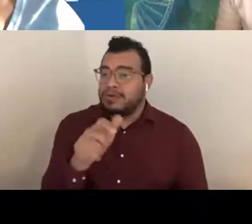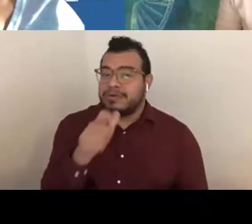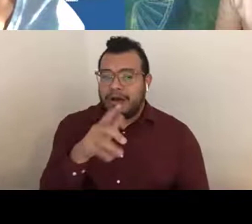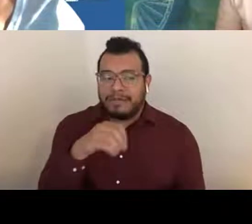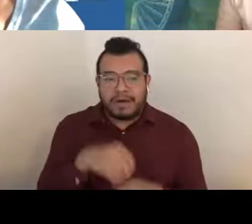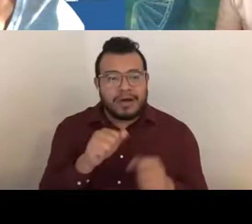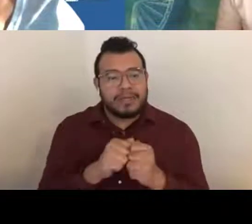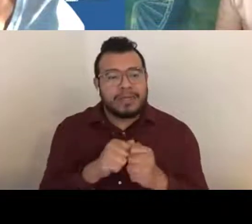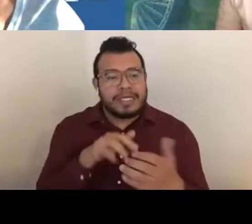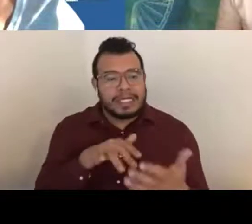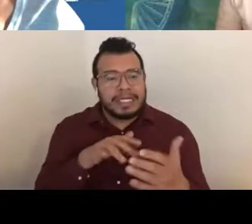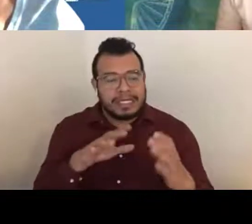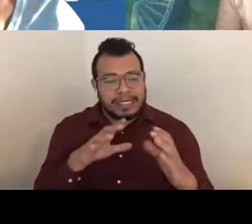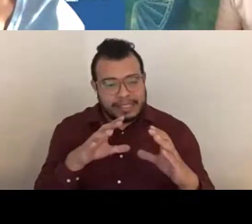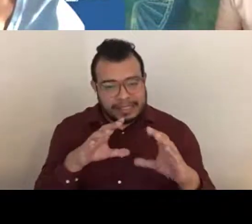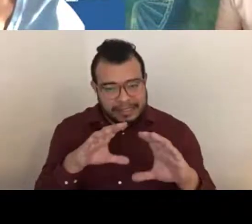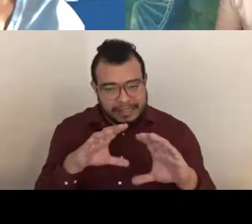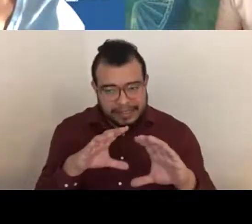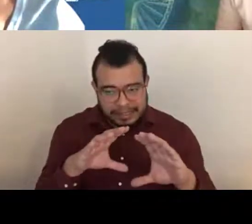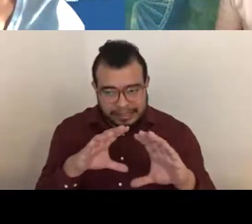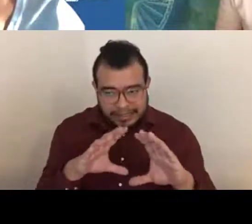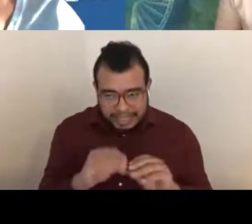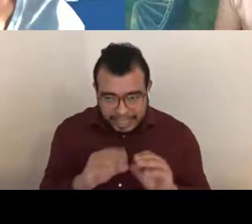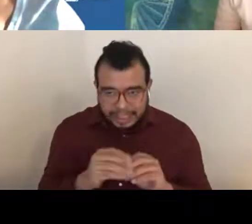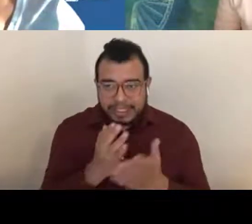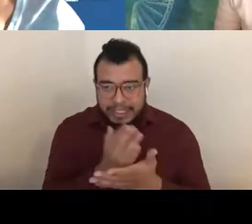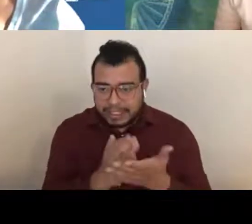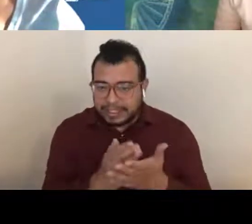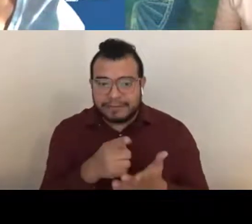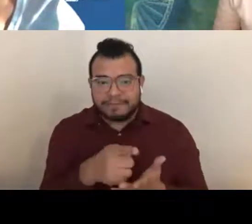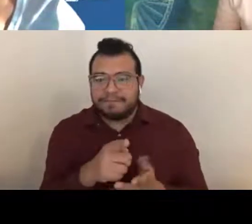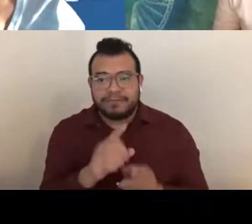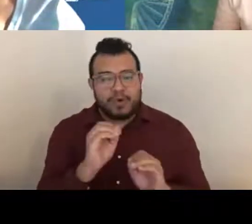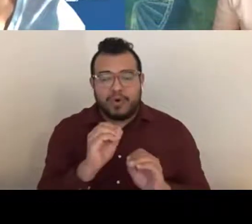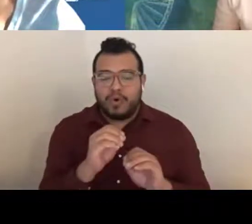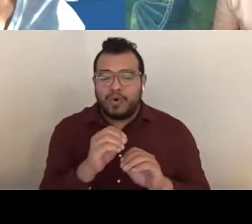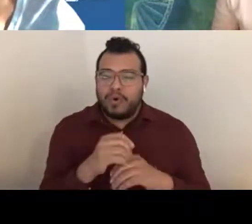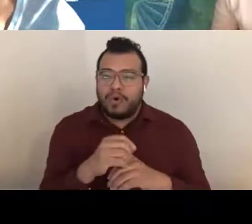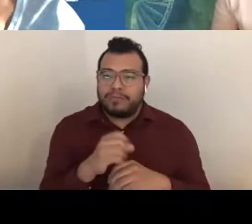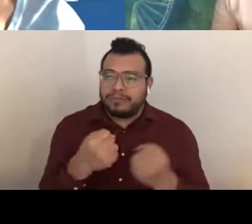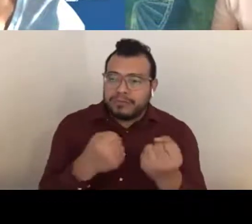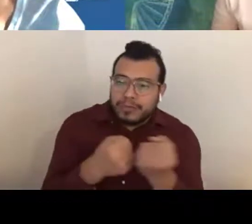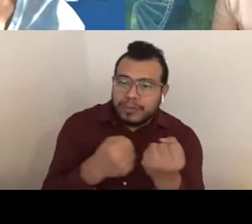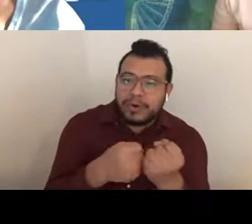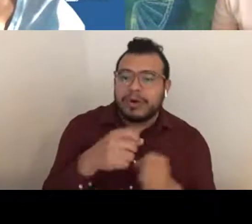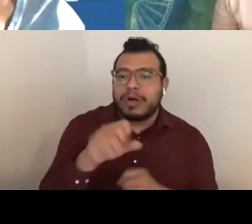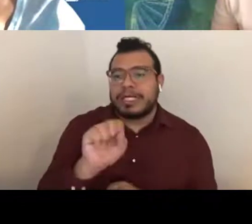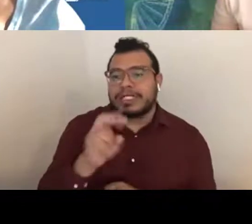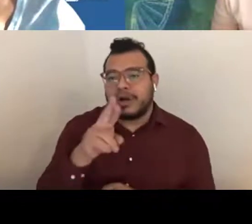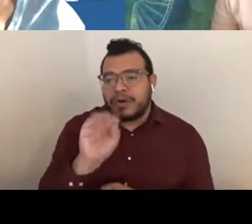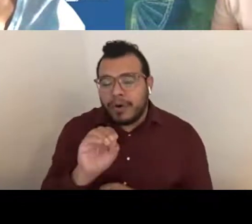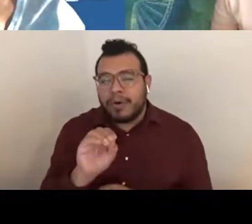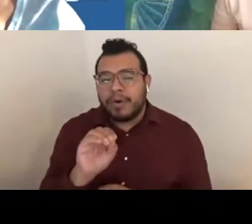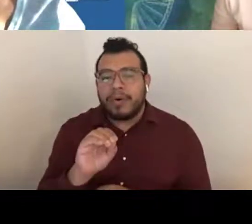does not have a say in proposals, the SRO and the panel review suggests for funding,